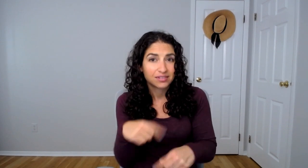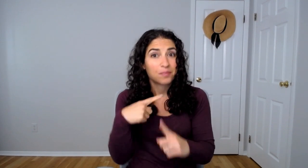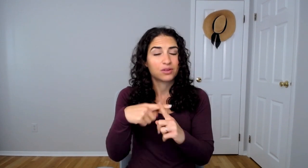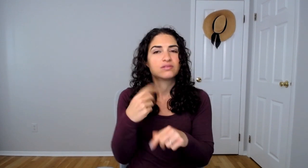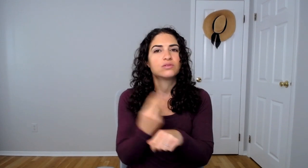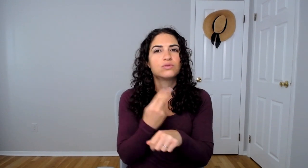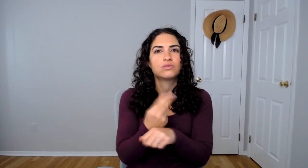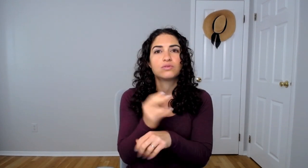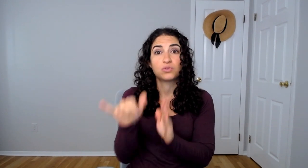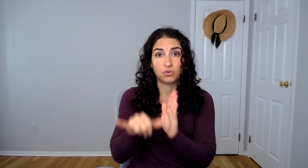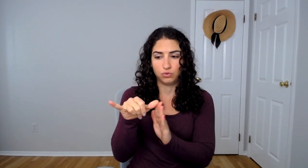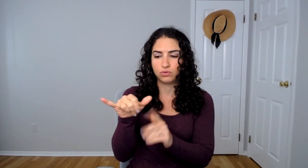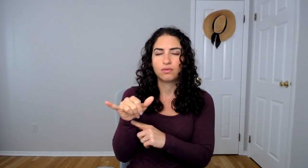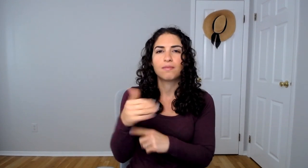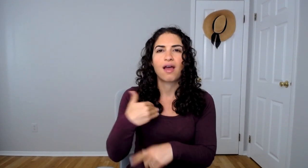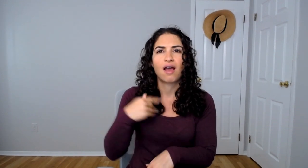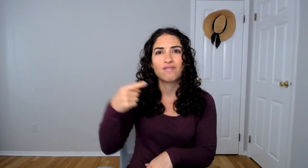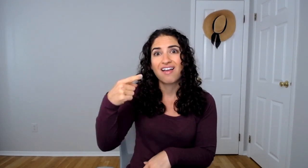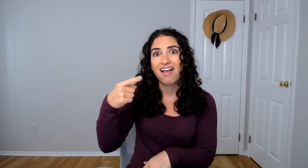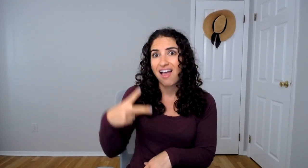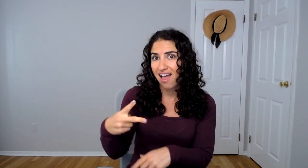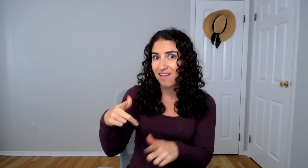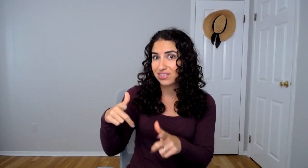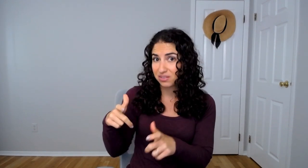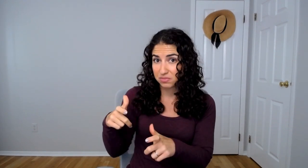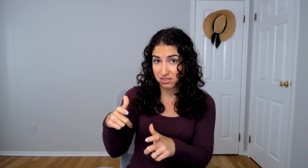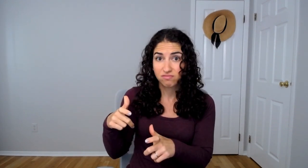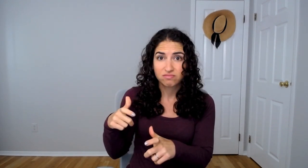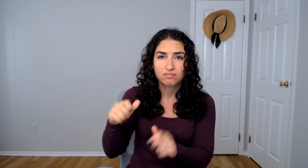Plus, you can use YouTube has half speed --